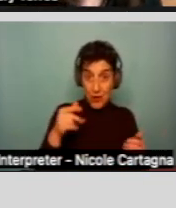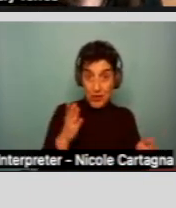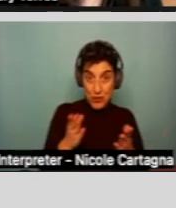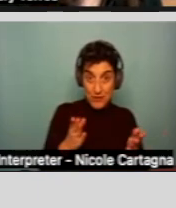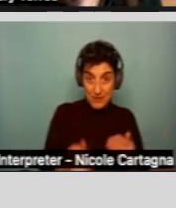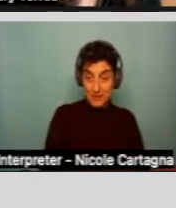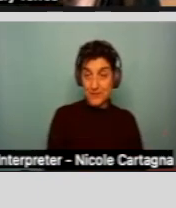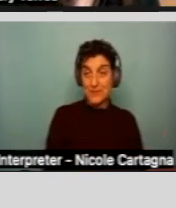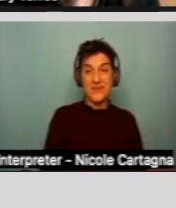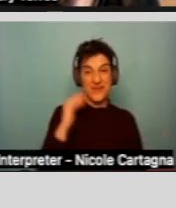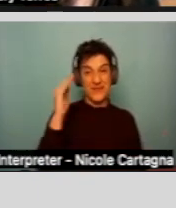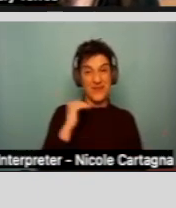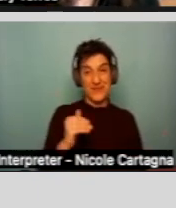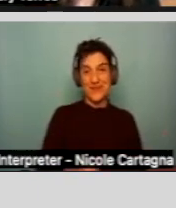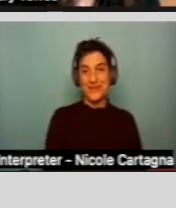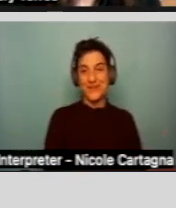Go to the next slide.